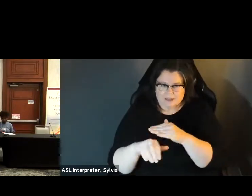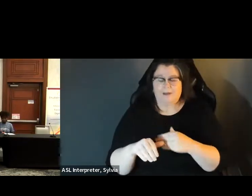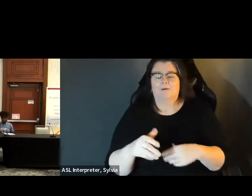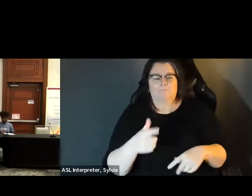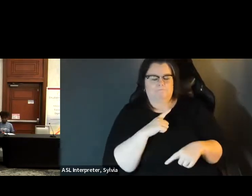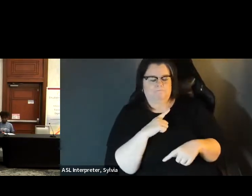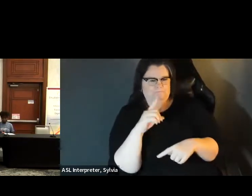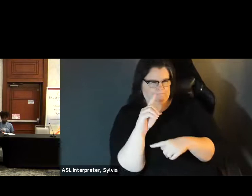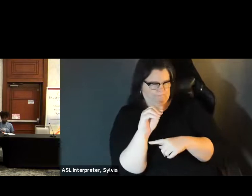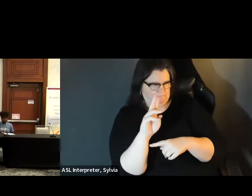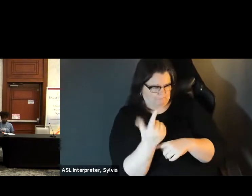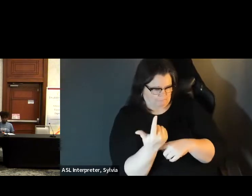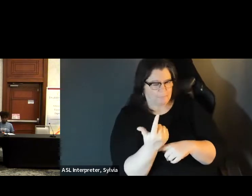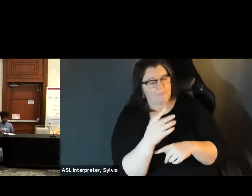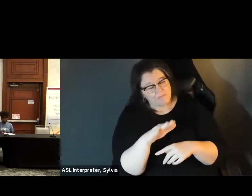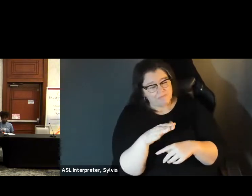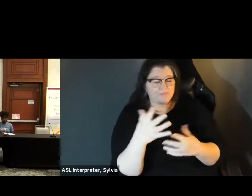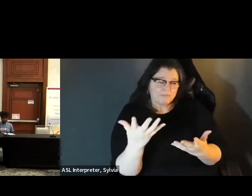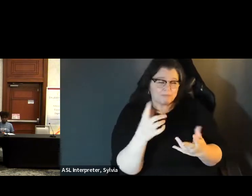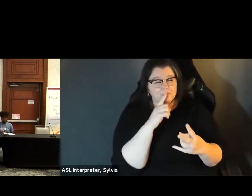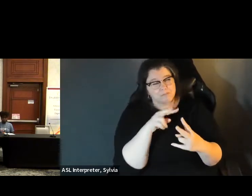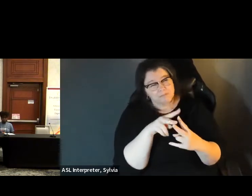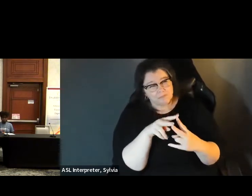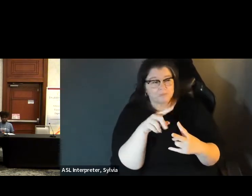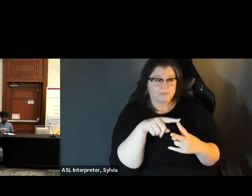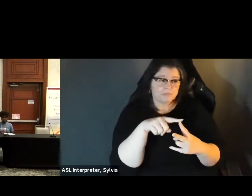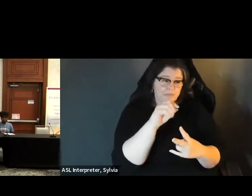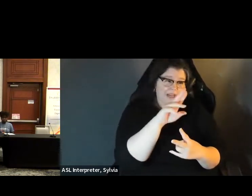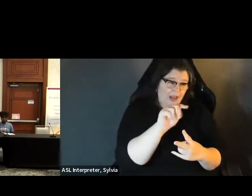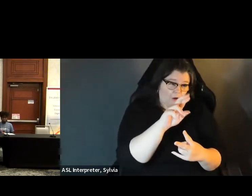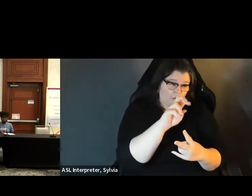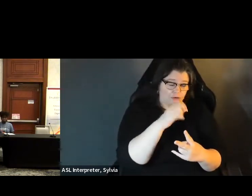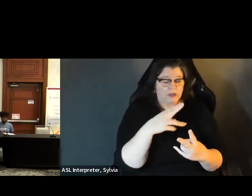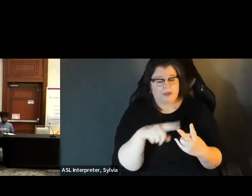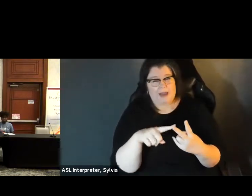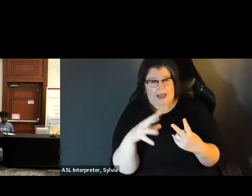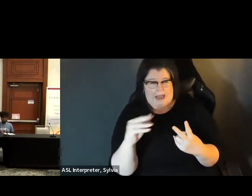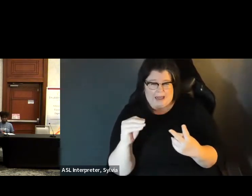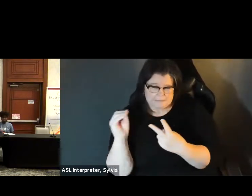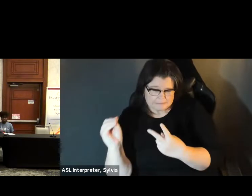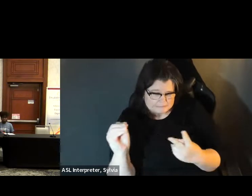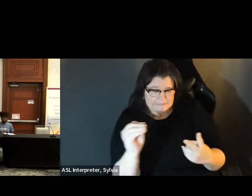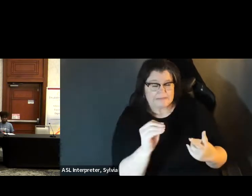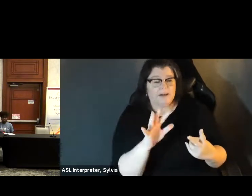» This is Doug. Interesting question. And